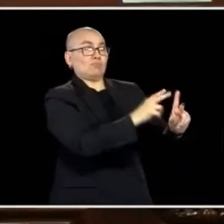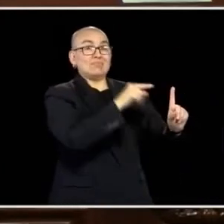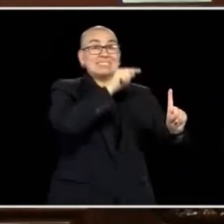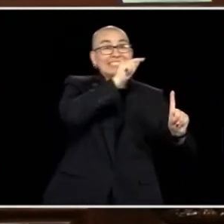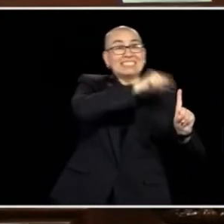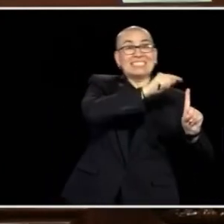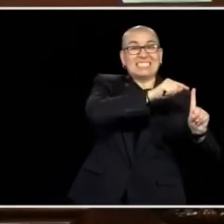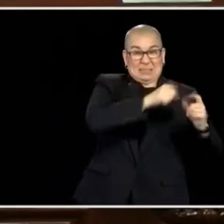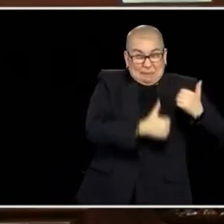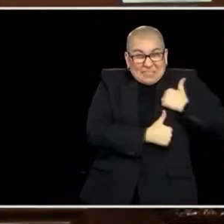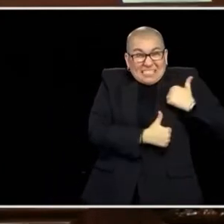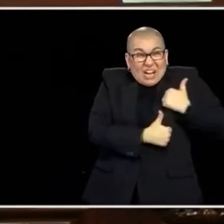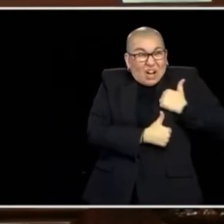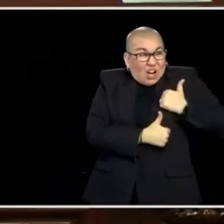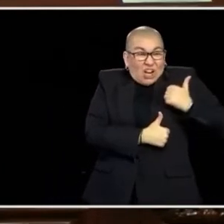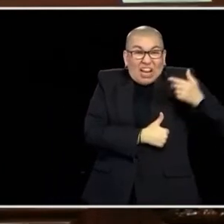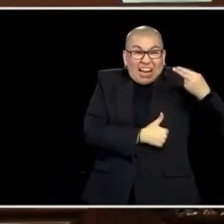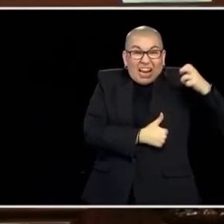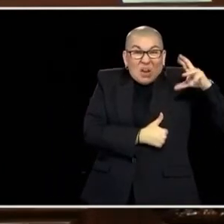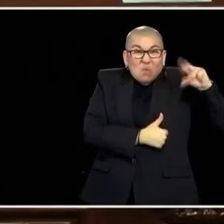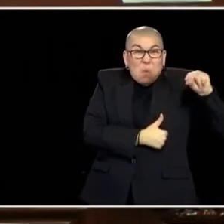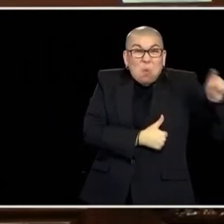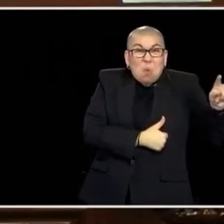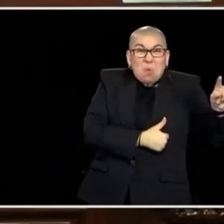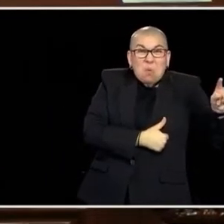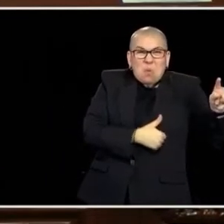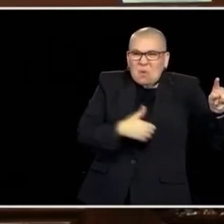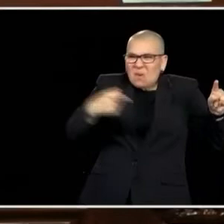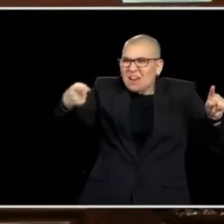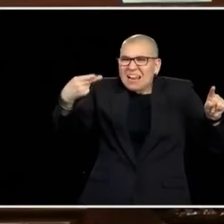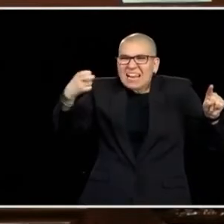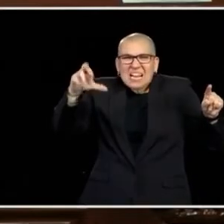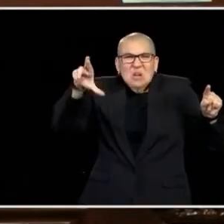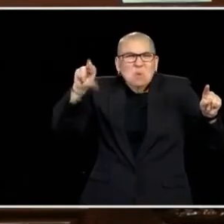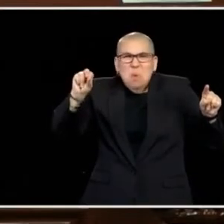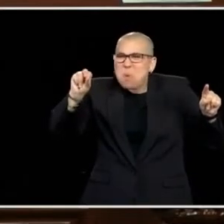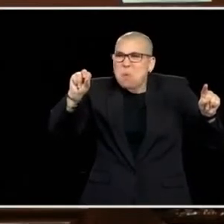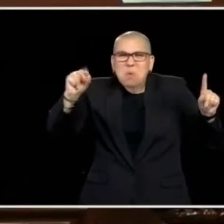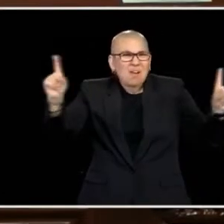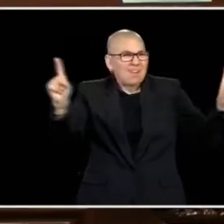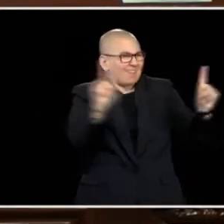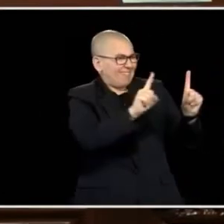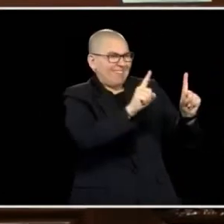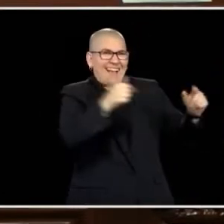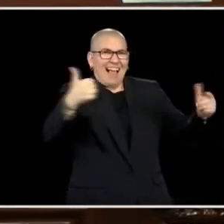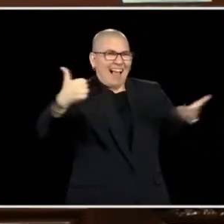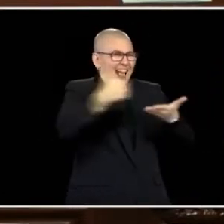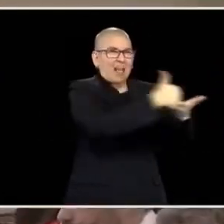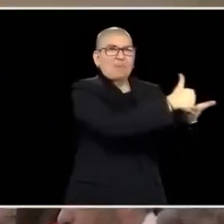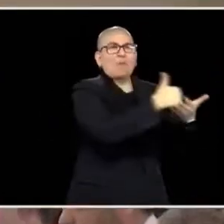THESE ARE THE HEROS THAT MAKE MINNESOTA A CARING STATE AND WE HAVE A RESPONSIBILITY TO MAKE SURE WE TAKE CARE OF THEM.